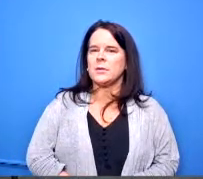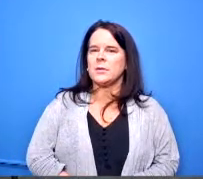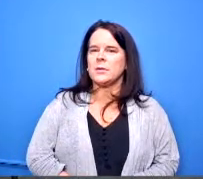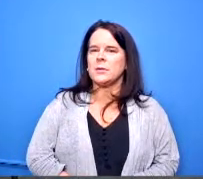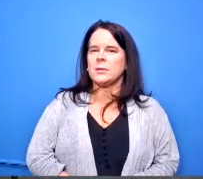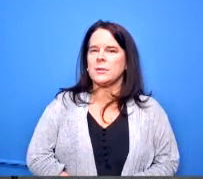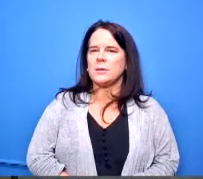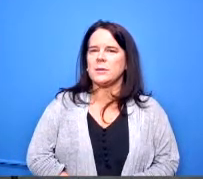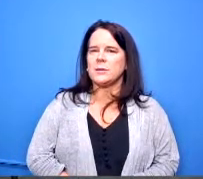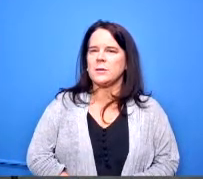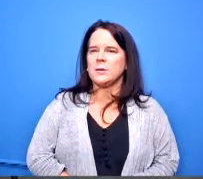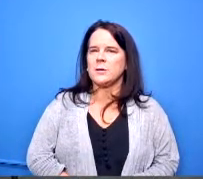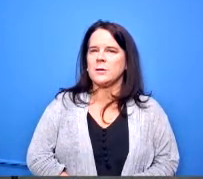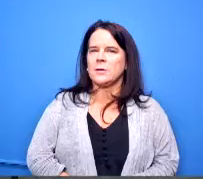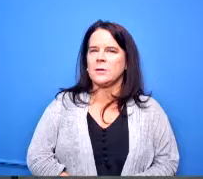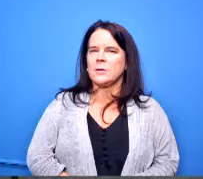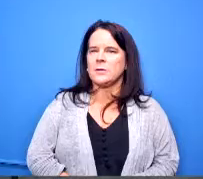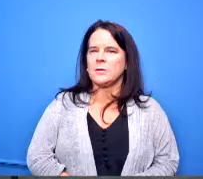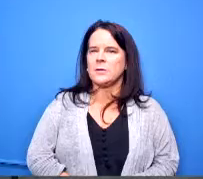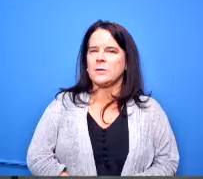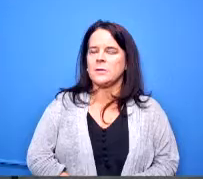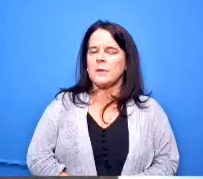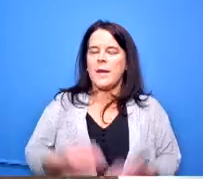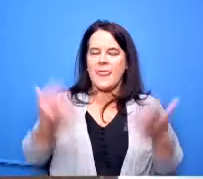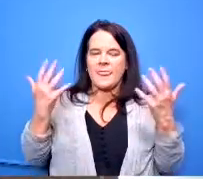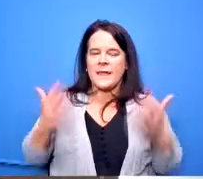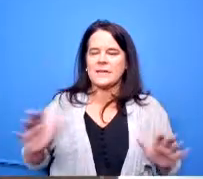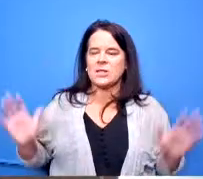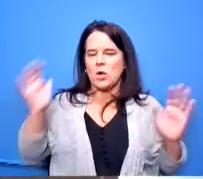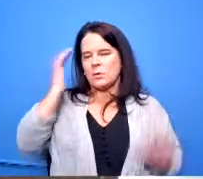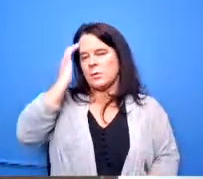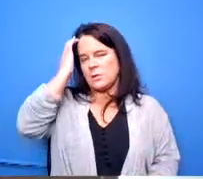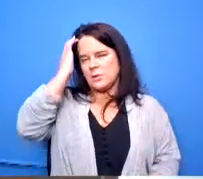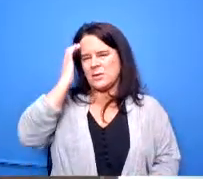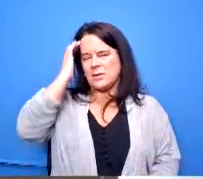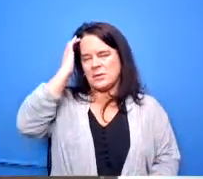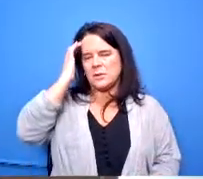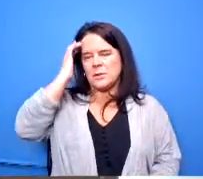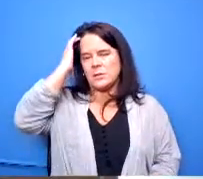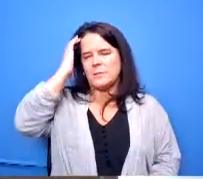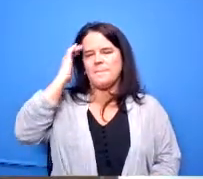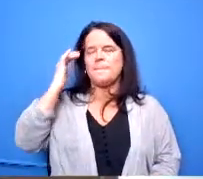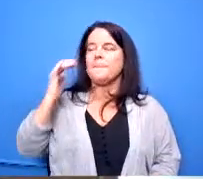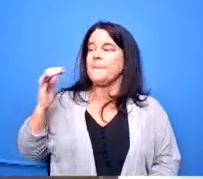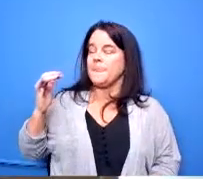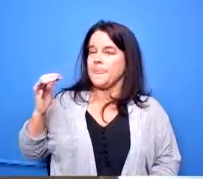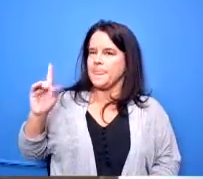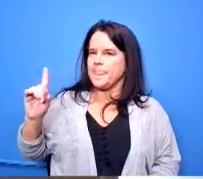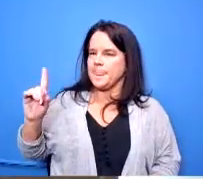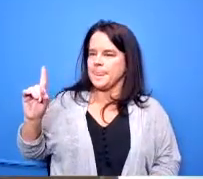that concludes my uh recommendations for reviews uh president we're there before you do well